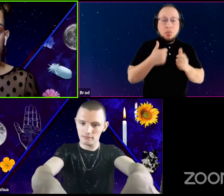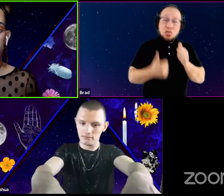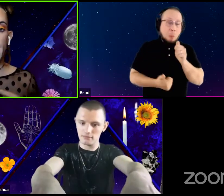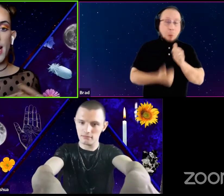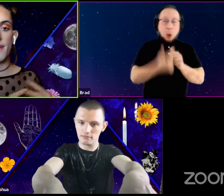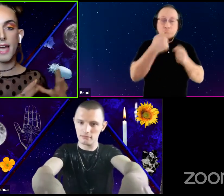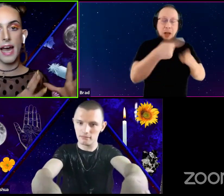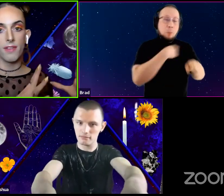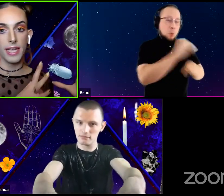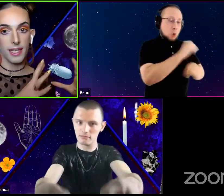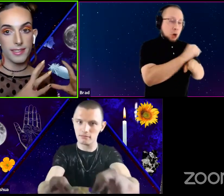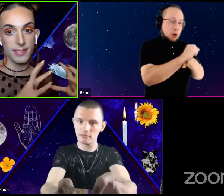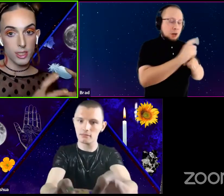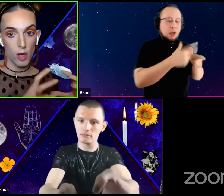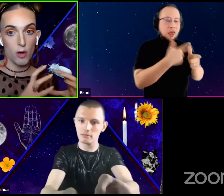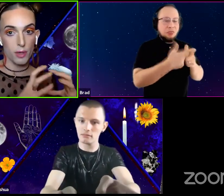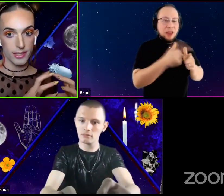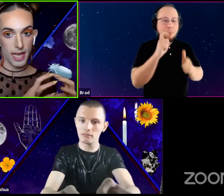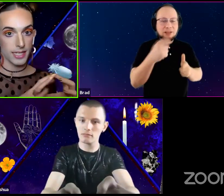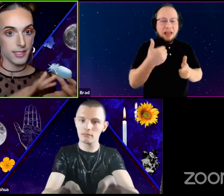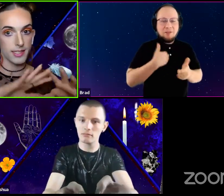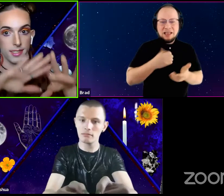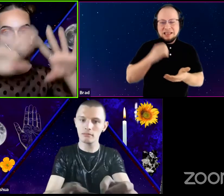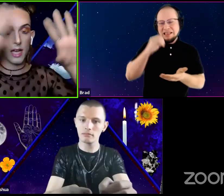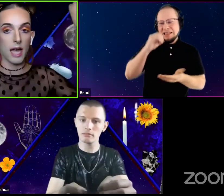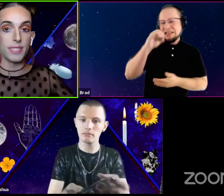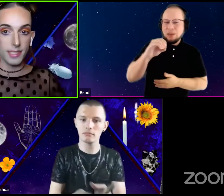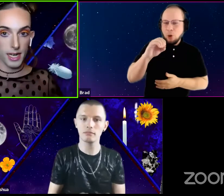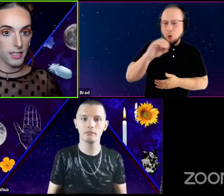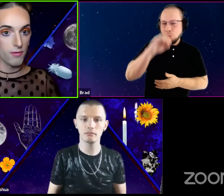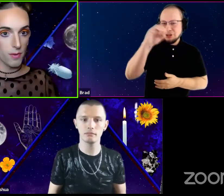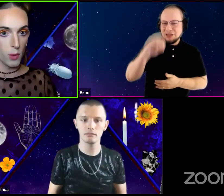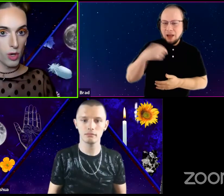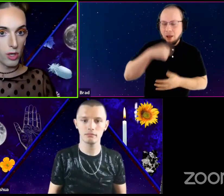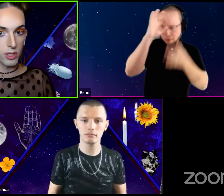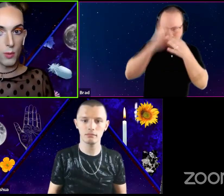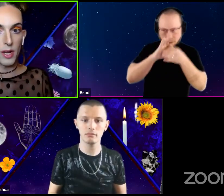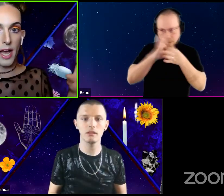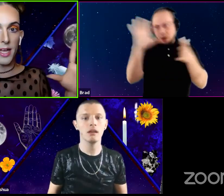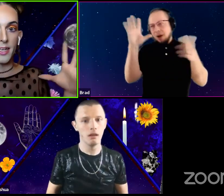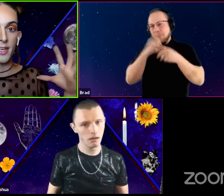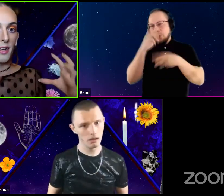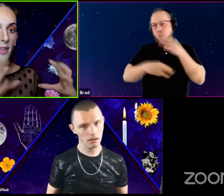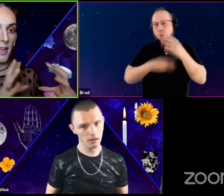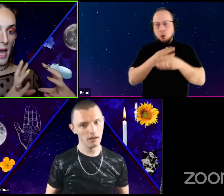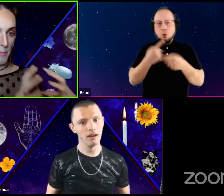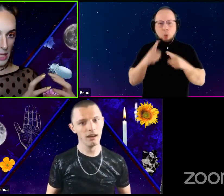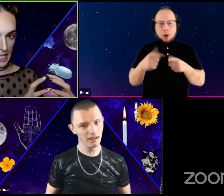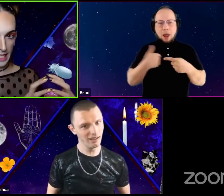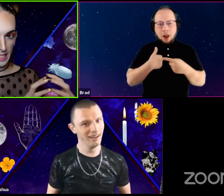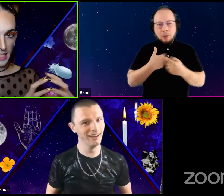and then I have to have like 0% I'm disconnected from the world when I am playing.